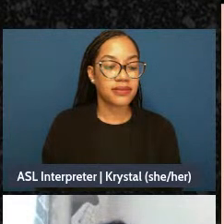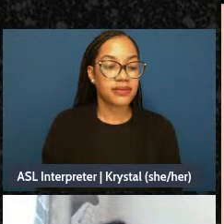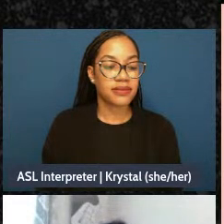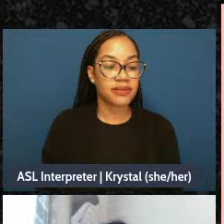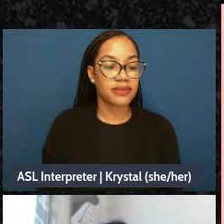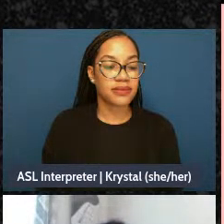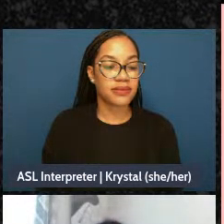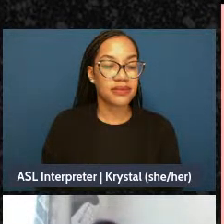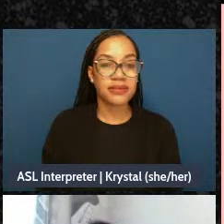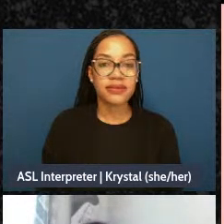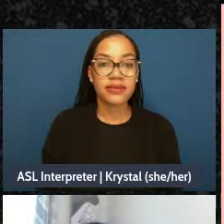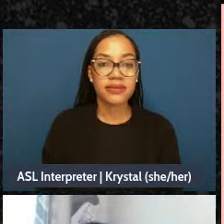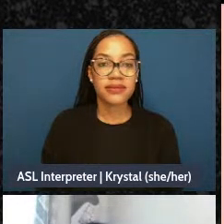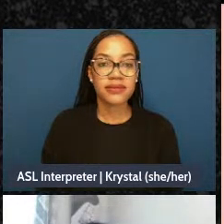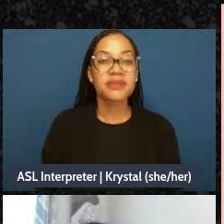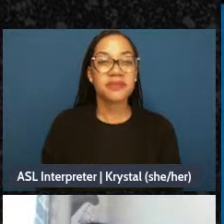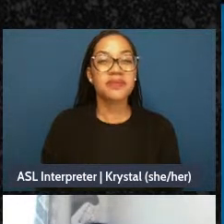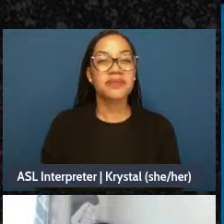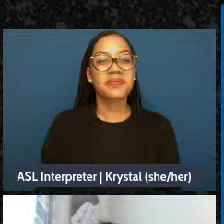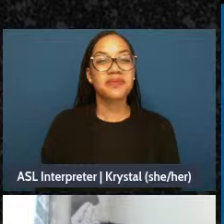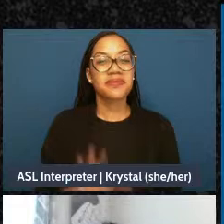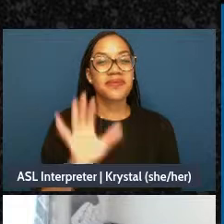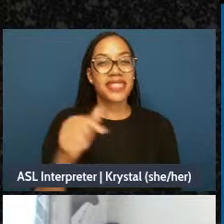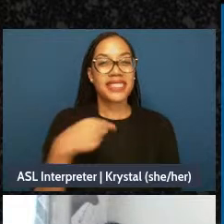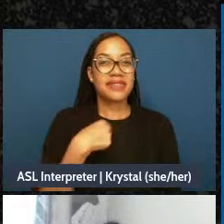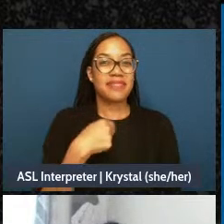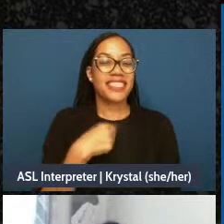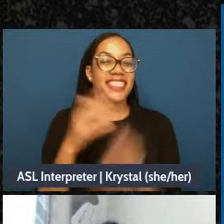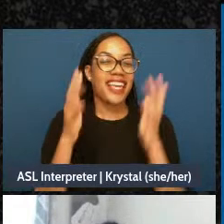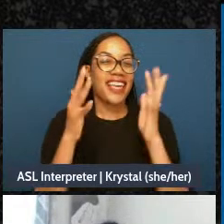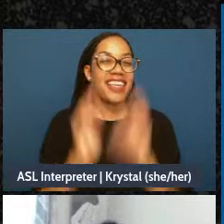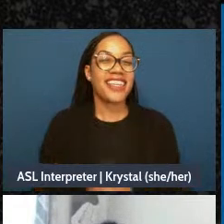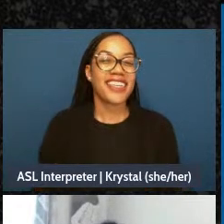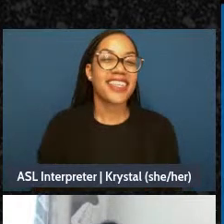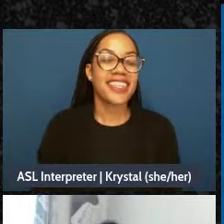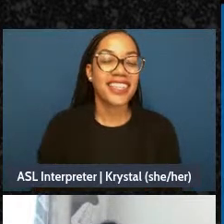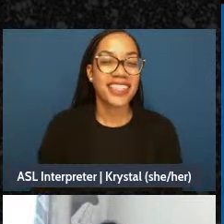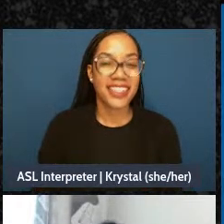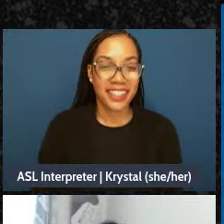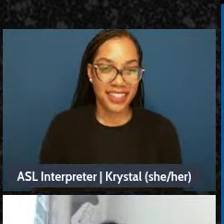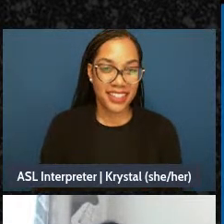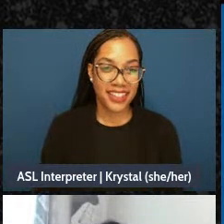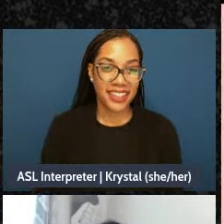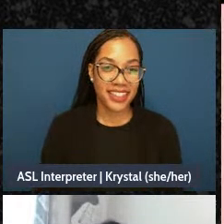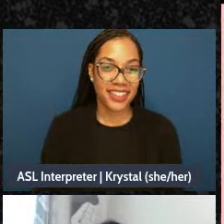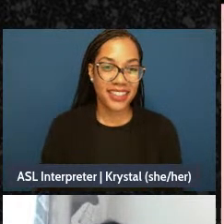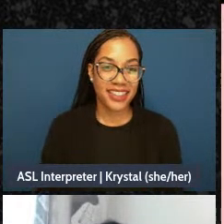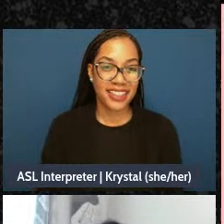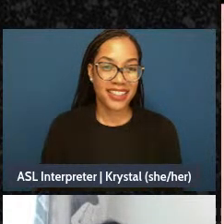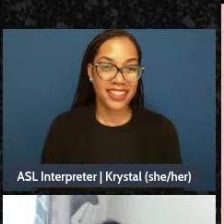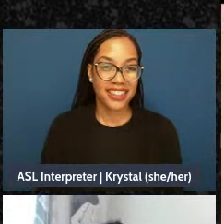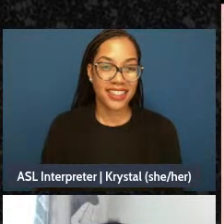Can we have the next slide please? Okay that's me yay okay. This one at first - go ahead let me